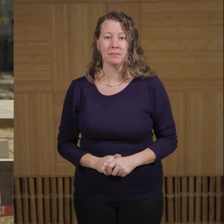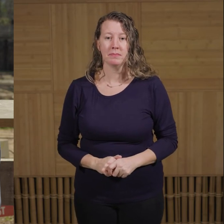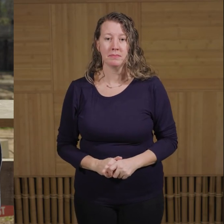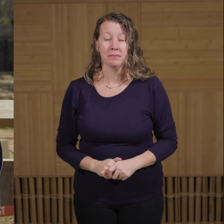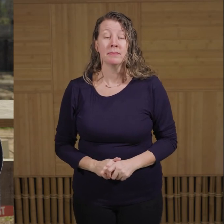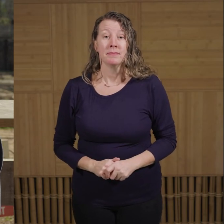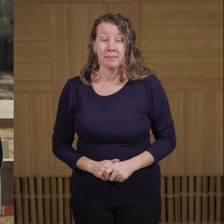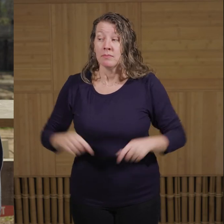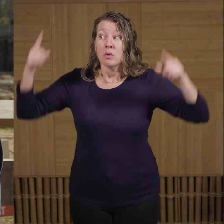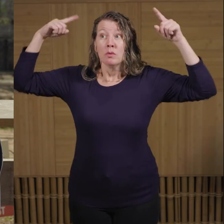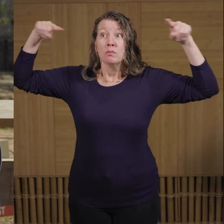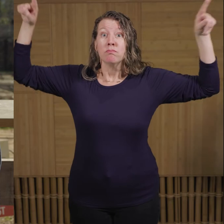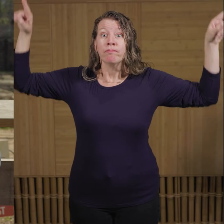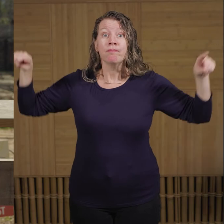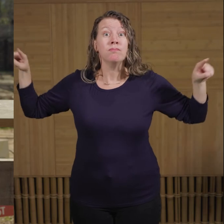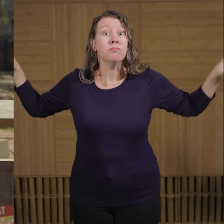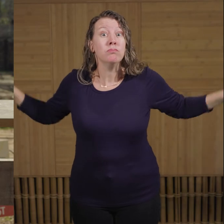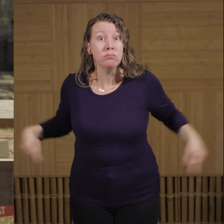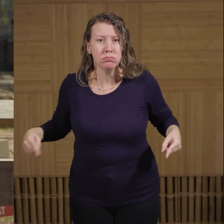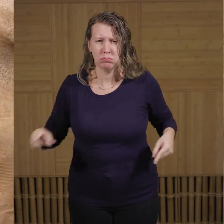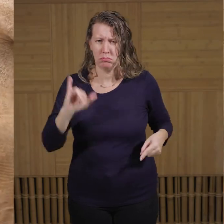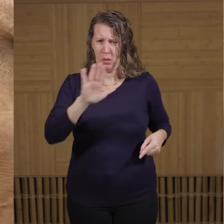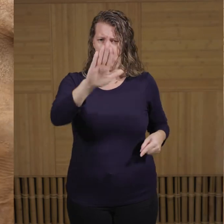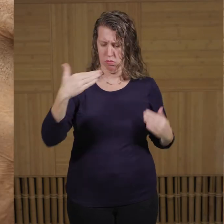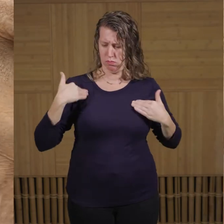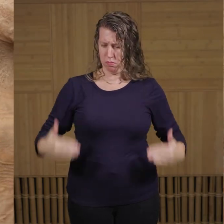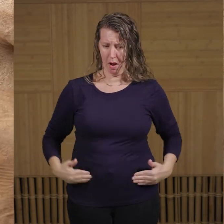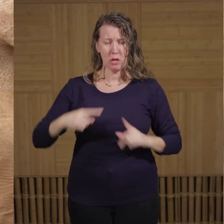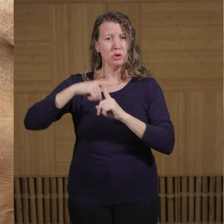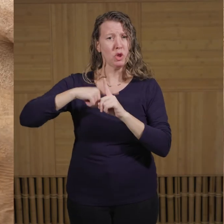Now, running throughout the smooth ears are lots of blood vessels,